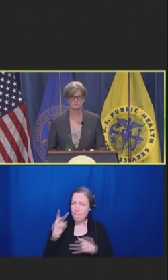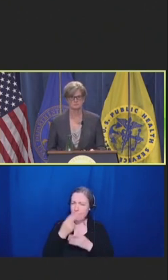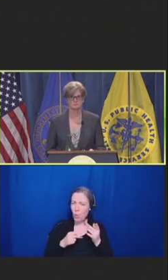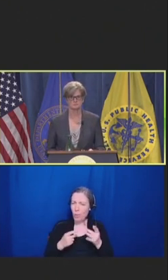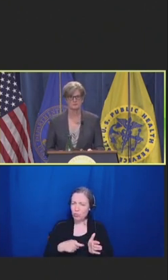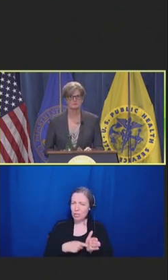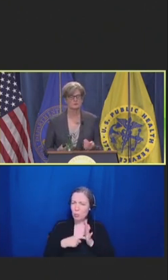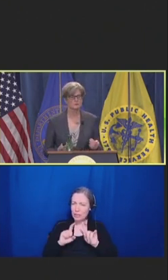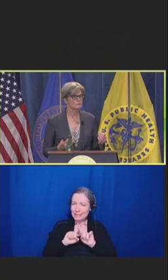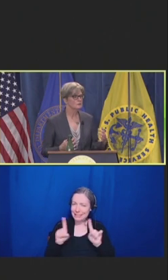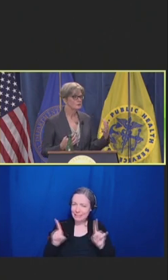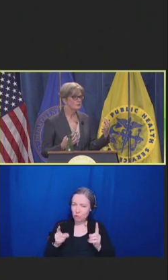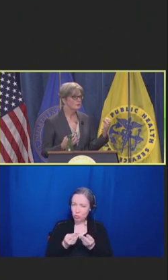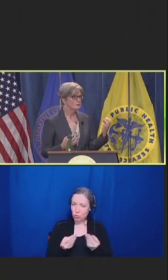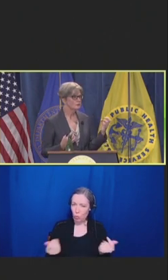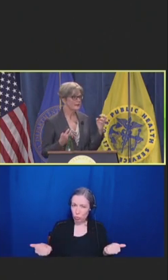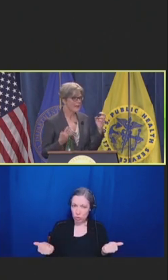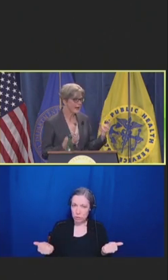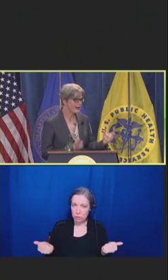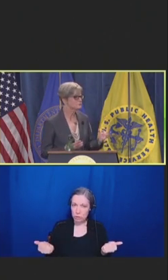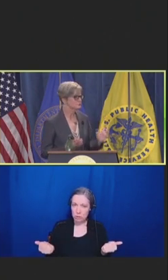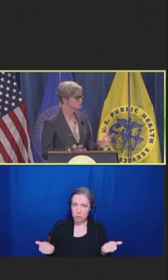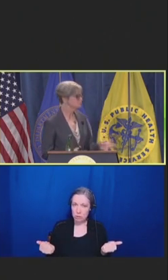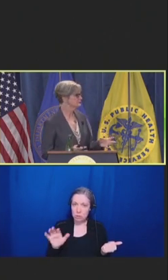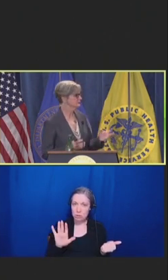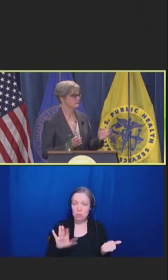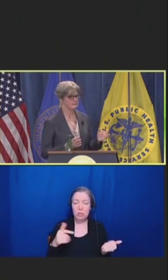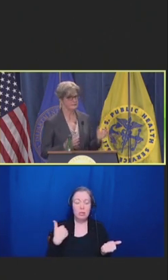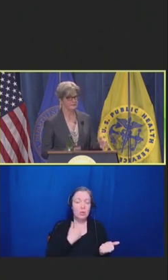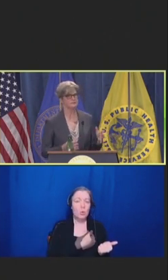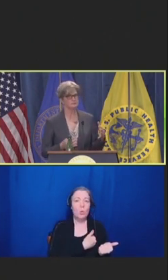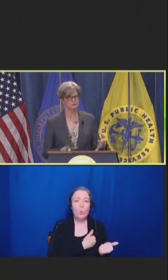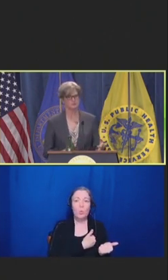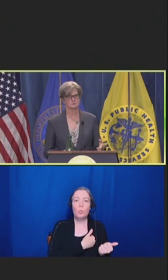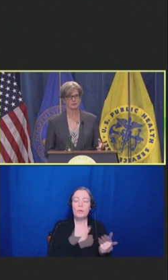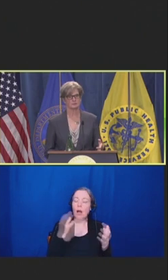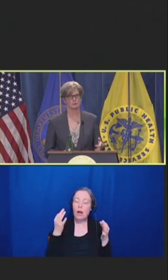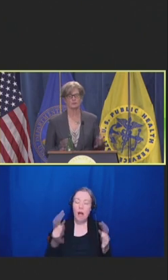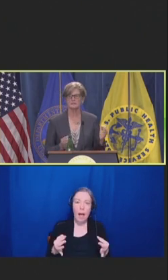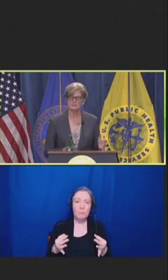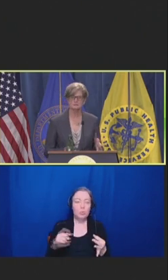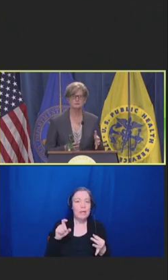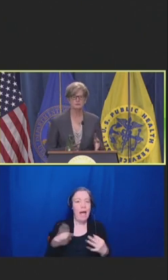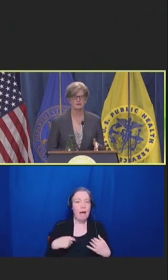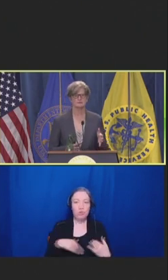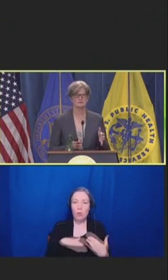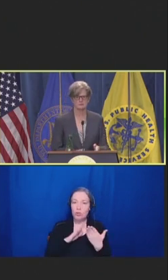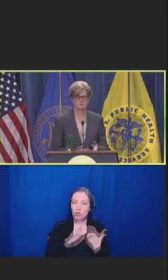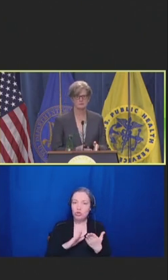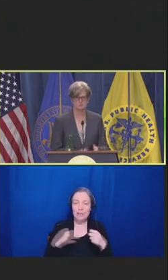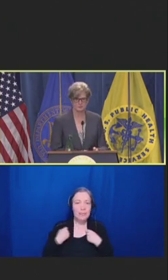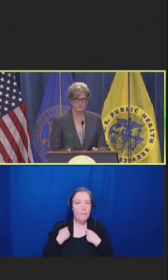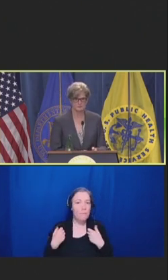So, we absolutely need to address burnout. We need to address the administrative burden.